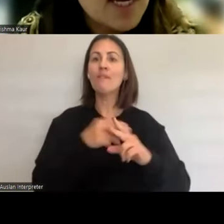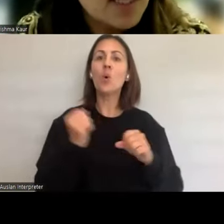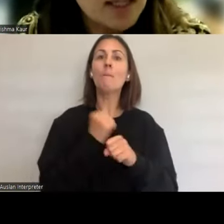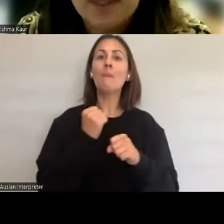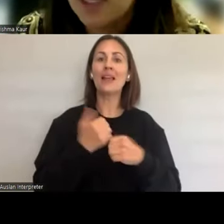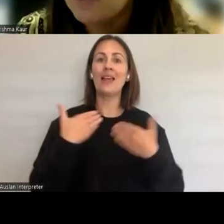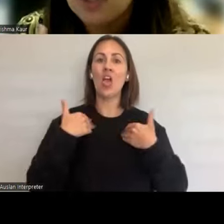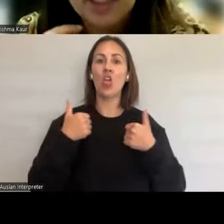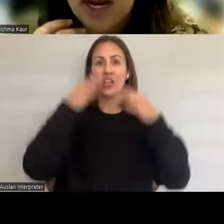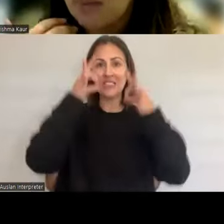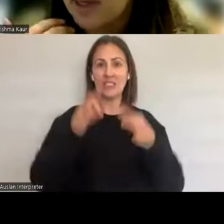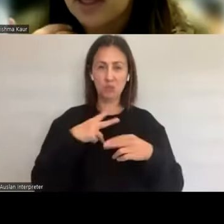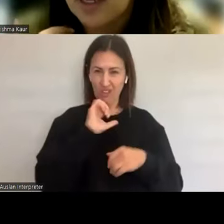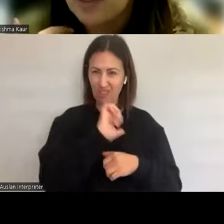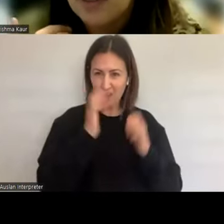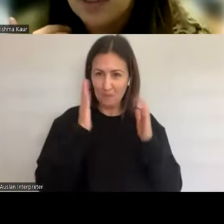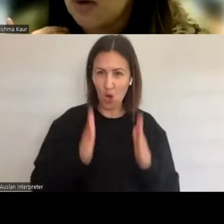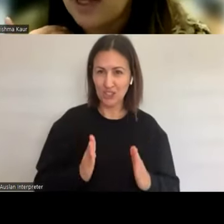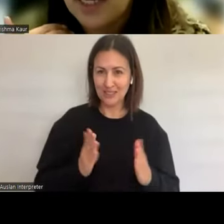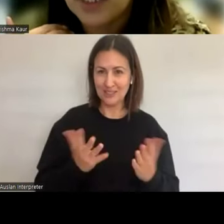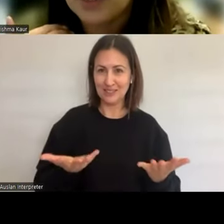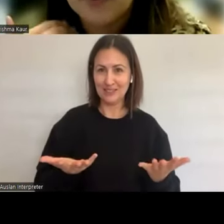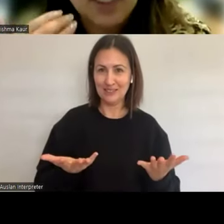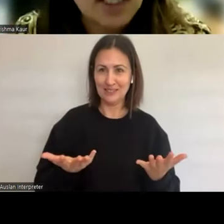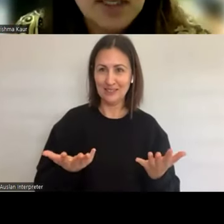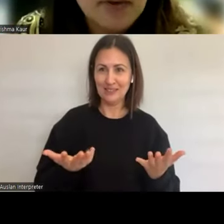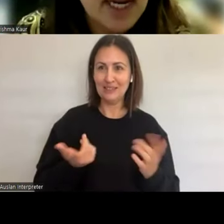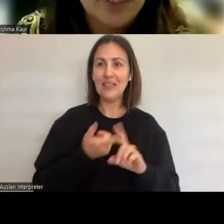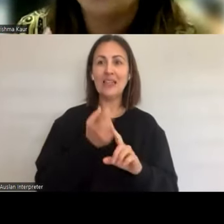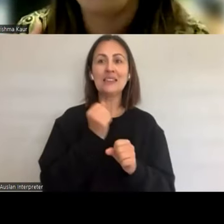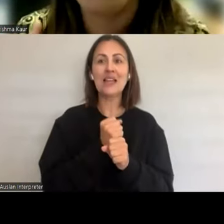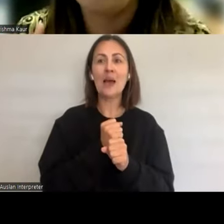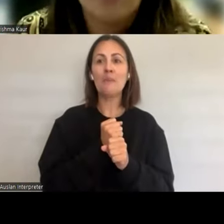They'll be able to say whether they, you know, whether it's fertility related or